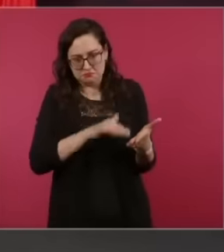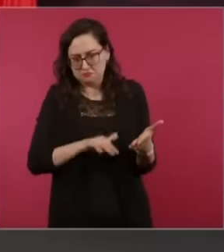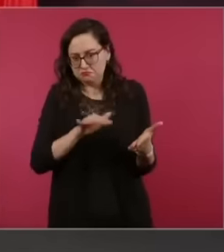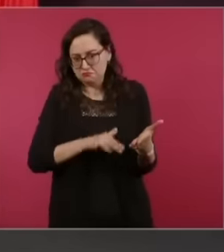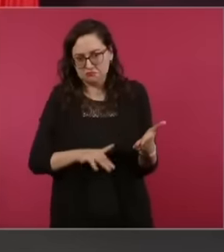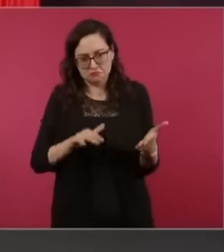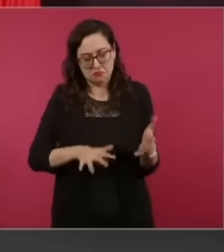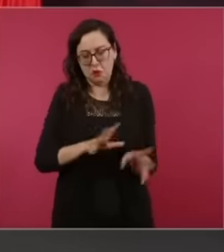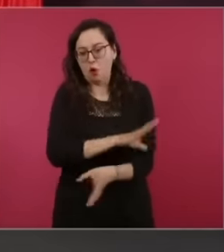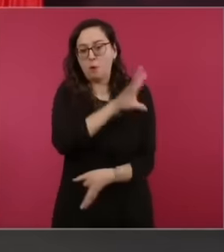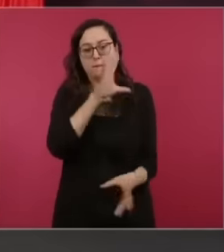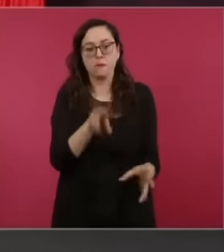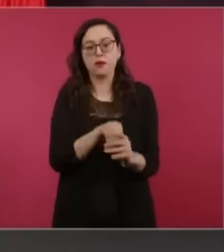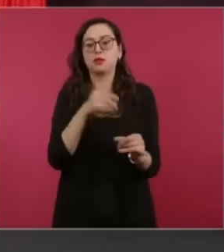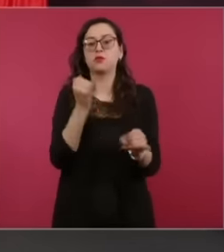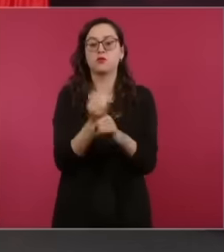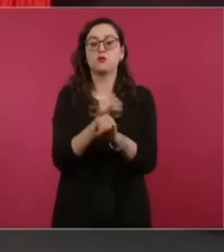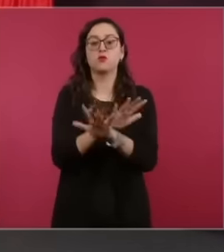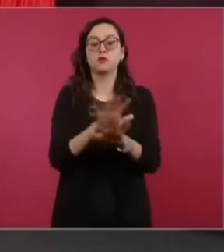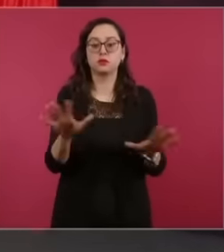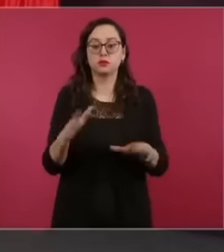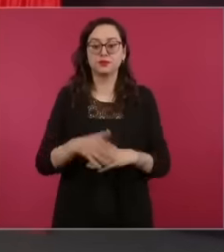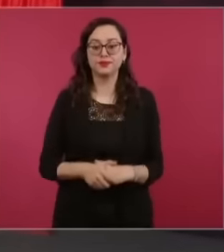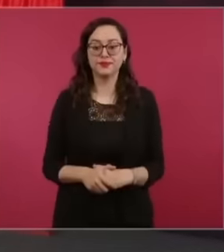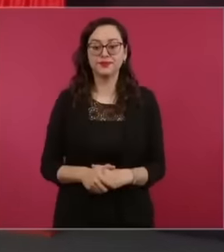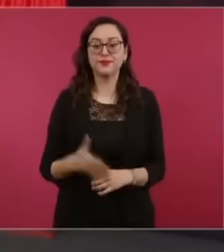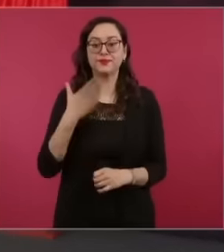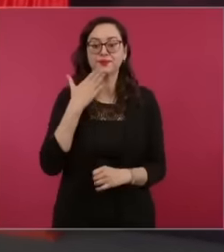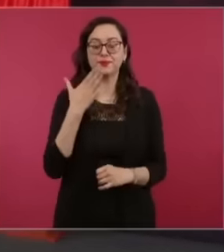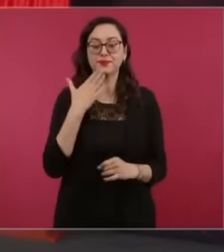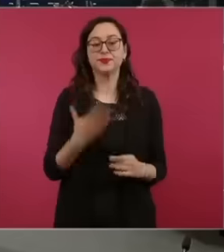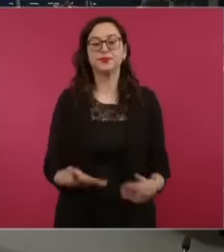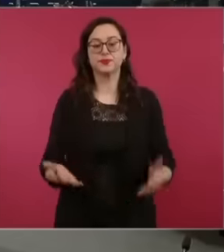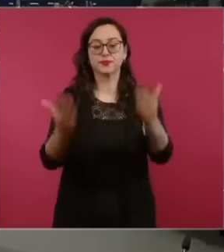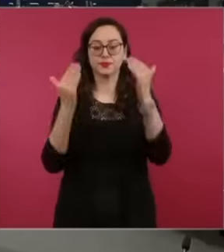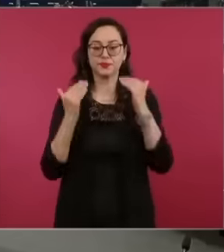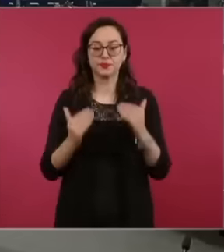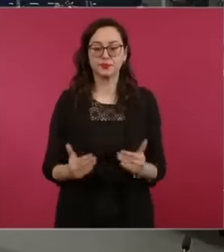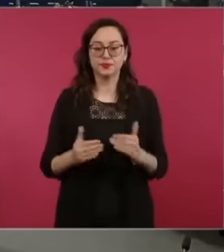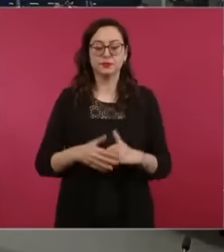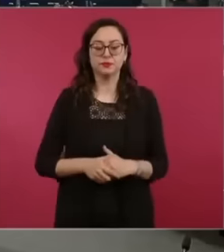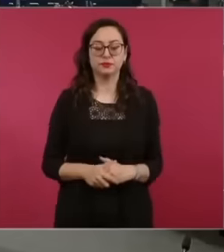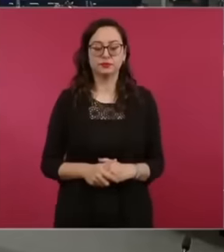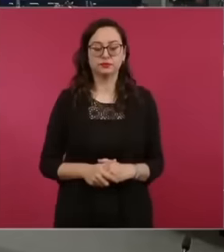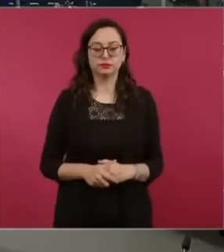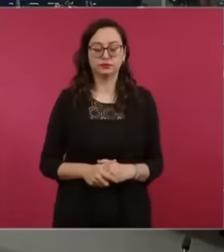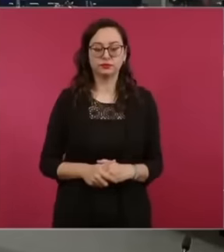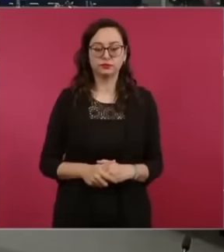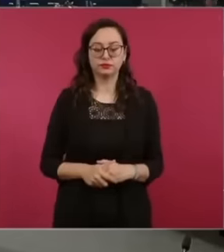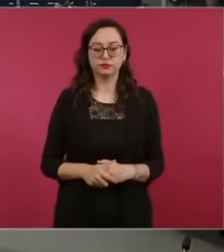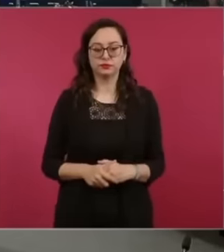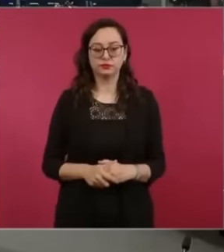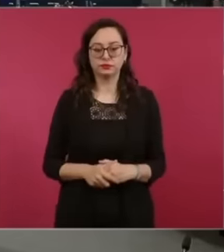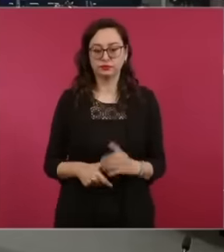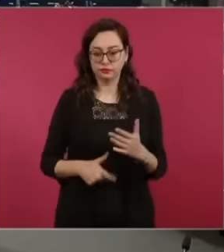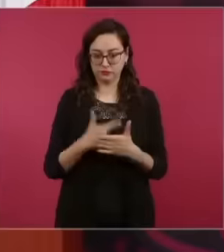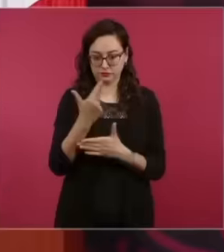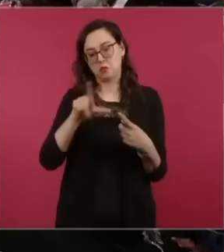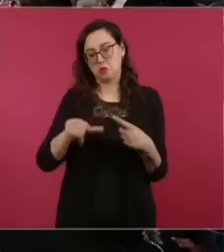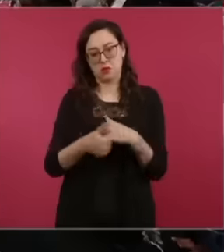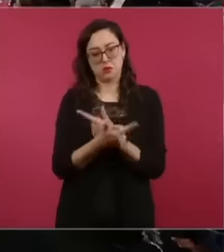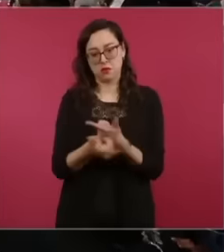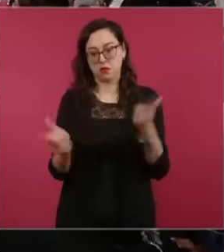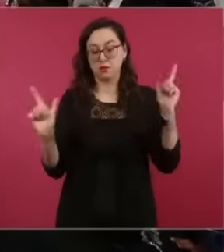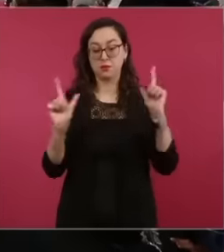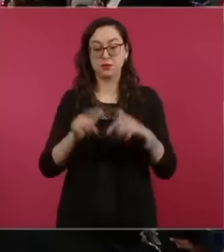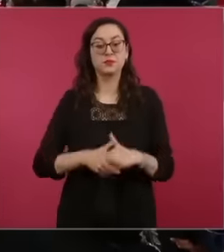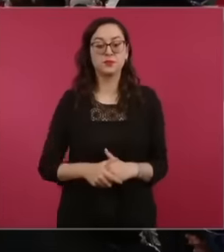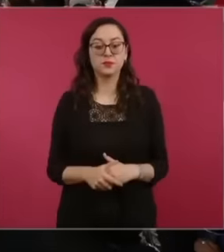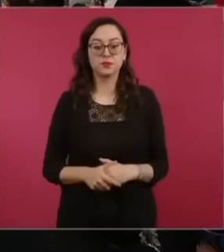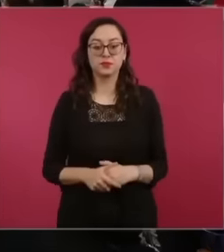elements very well, we have pending this, President. from this Carlos Guzmán from this